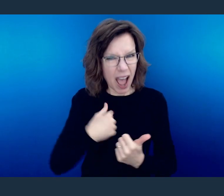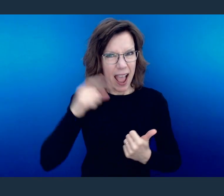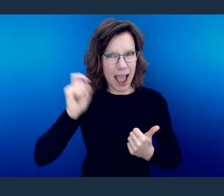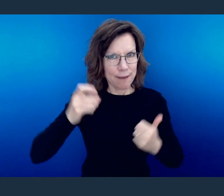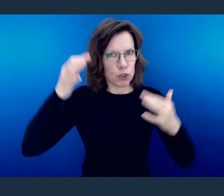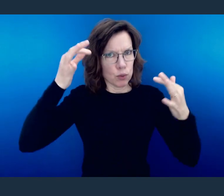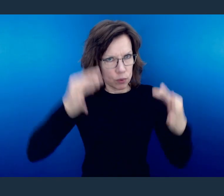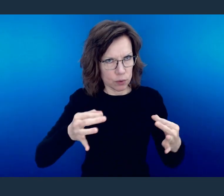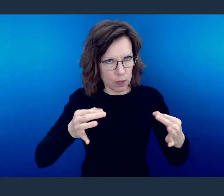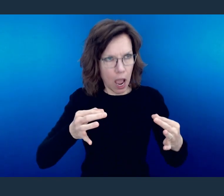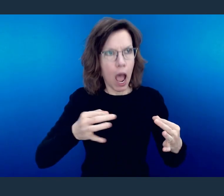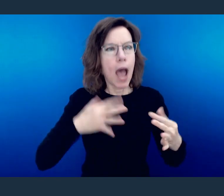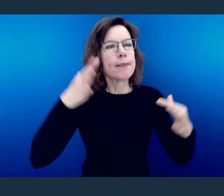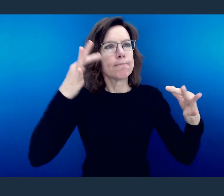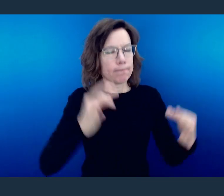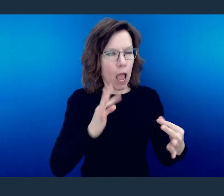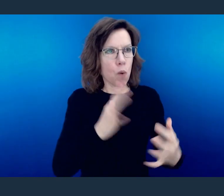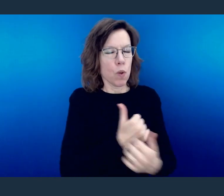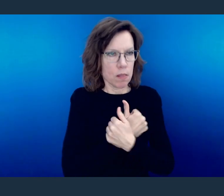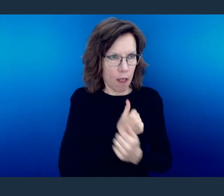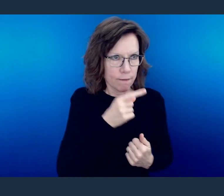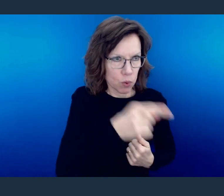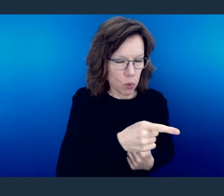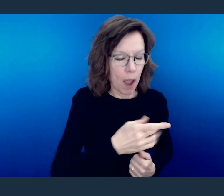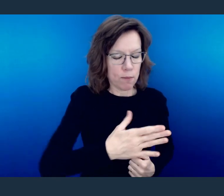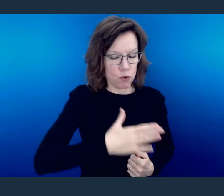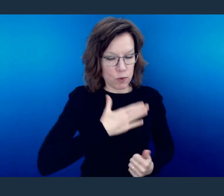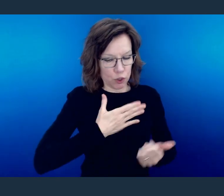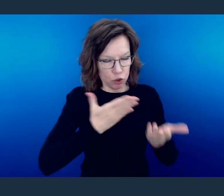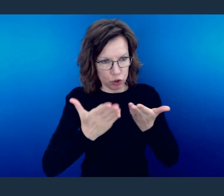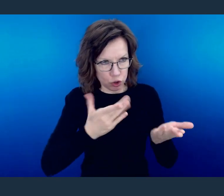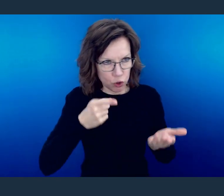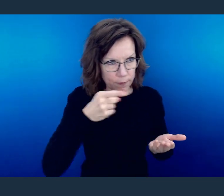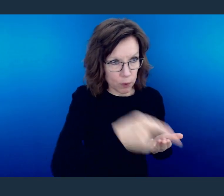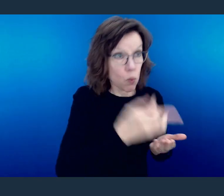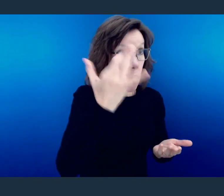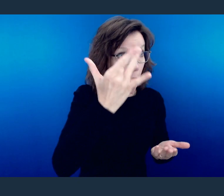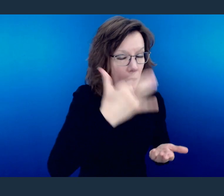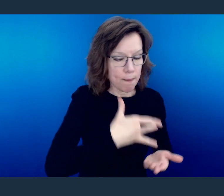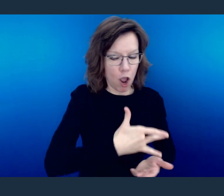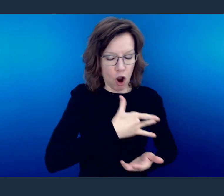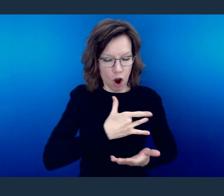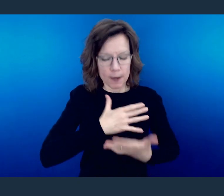So I choose to love you and I choose to extend myself from what's going on inside of me.